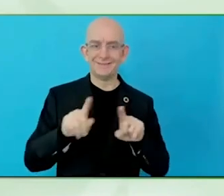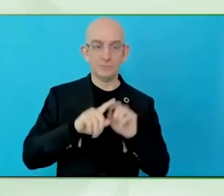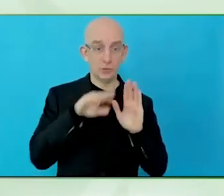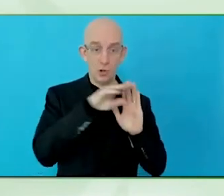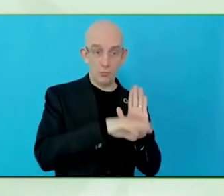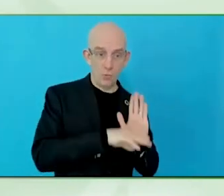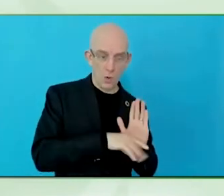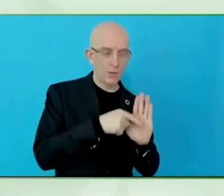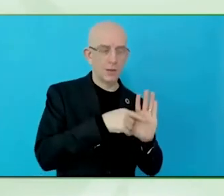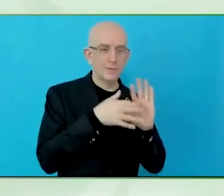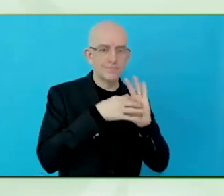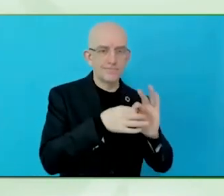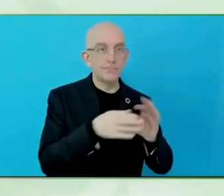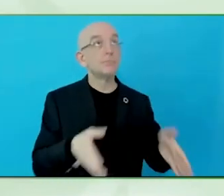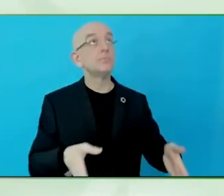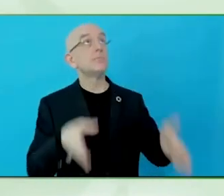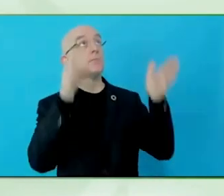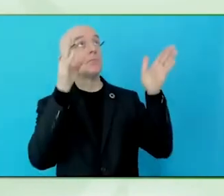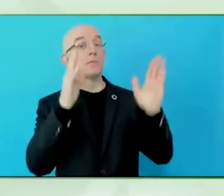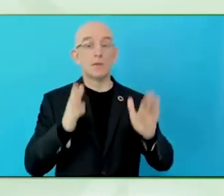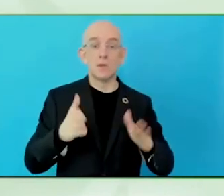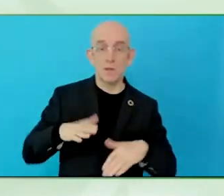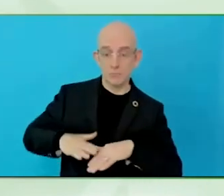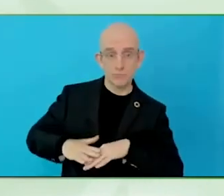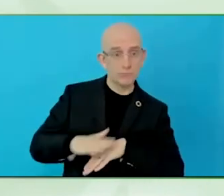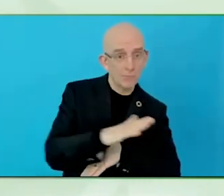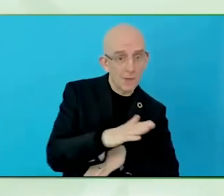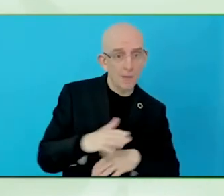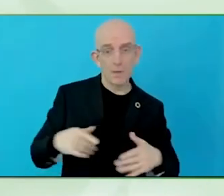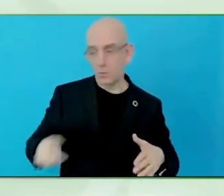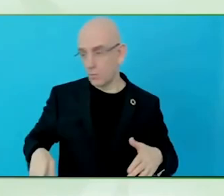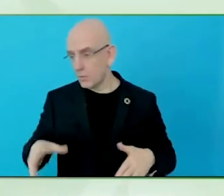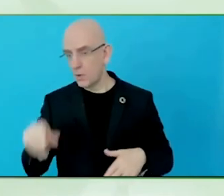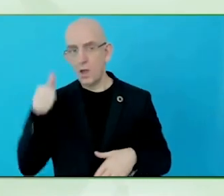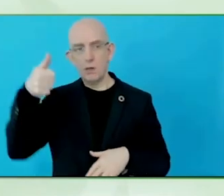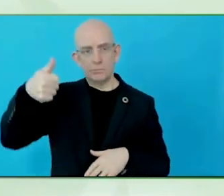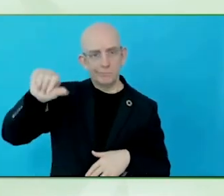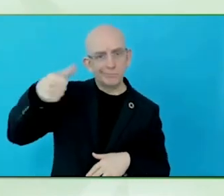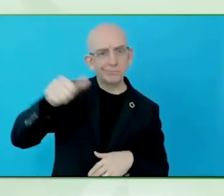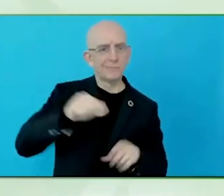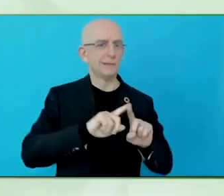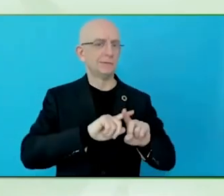Can the staff at a hotel, while they're asking what type of pillow